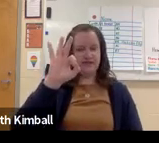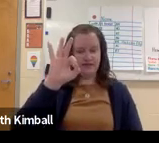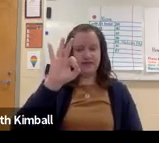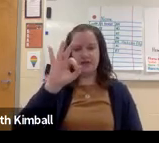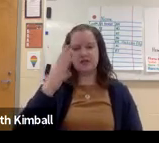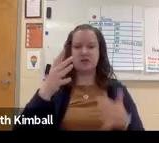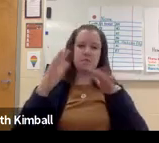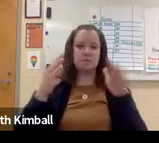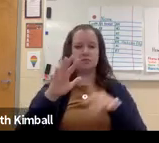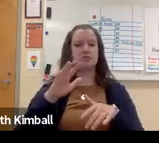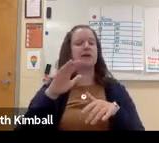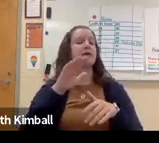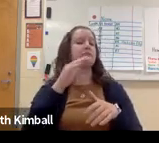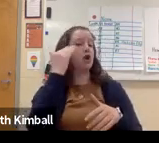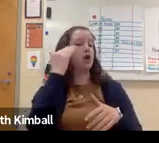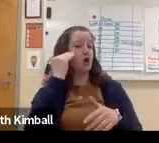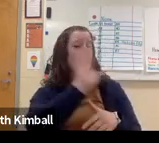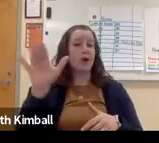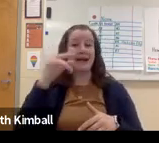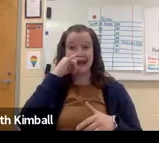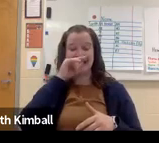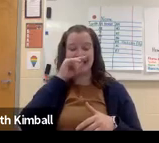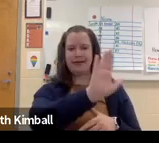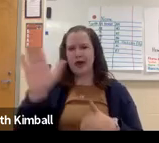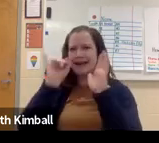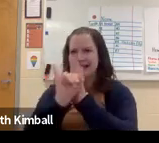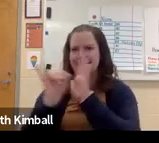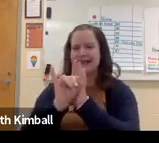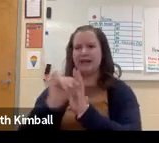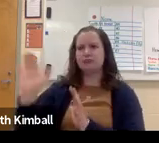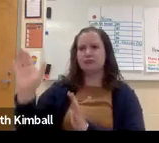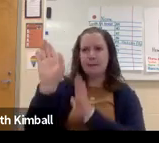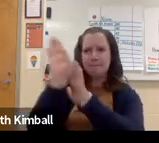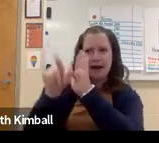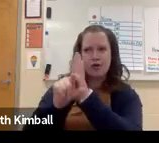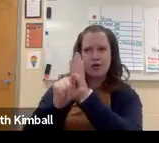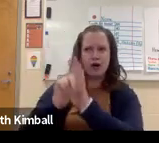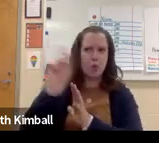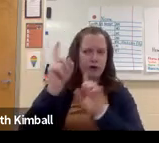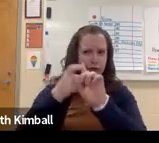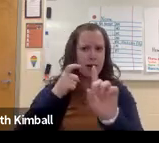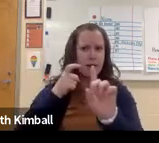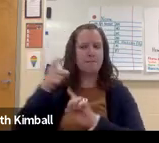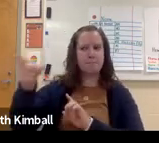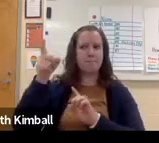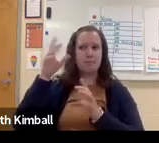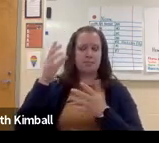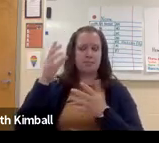then it is a common noun with a lowercase D-- deaf. And for your students, it will all